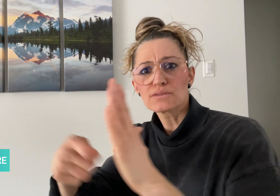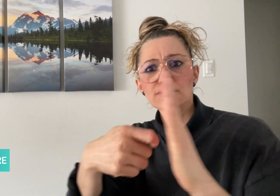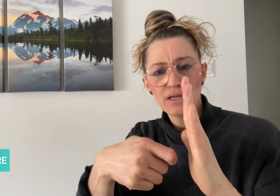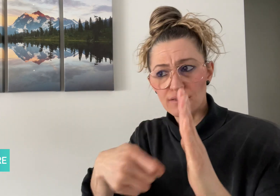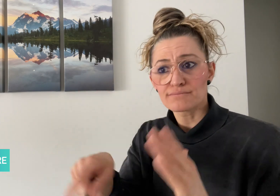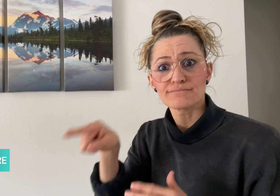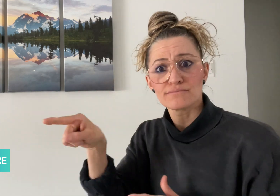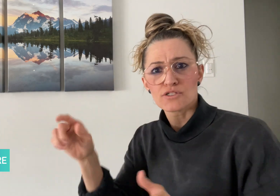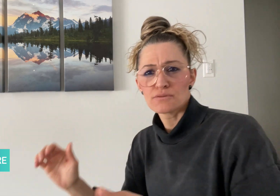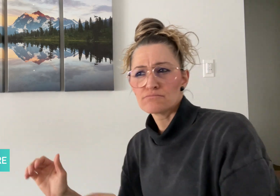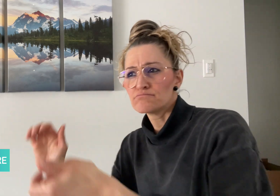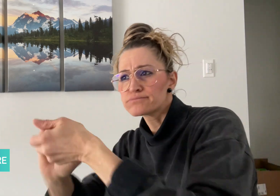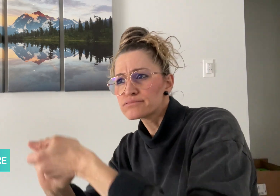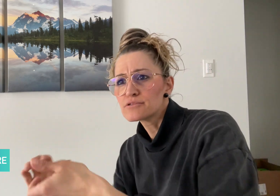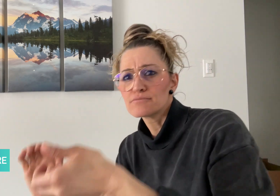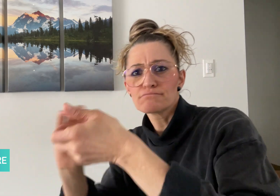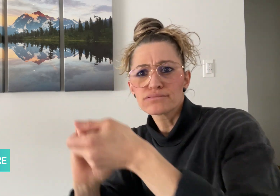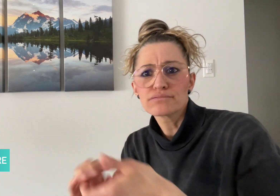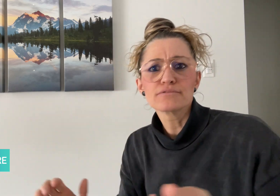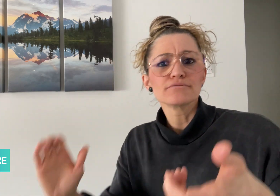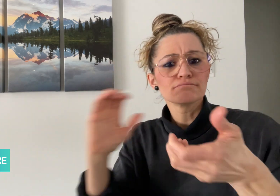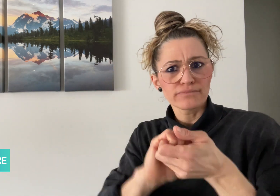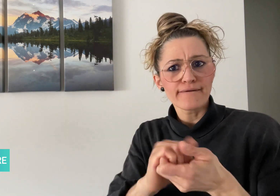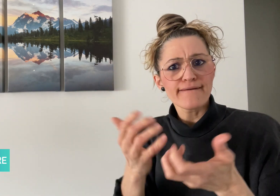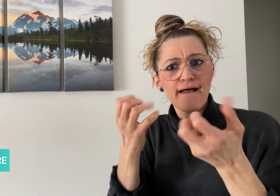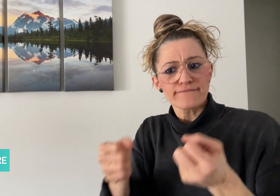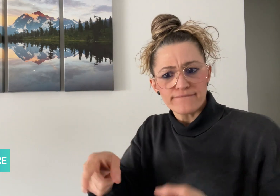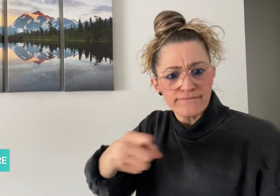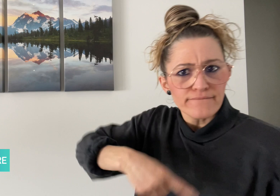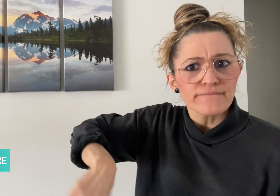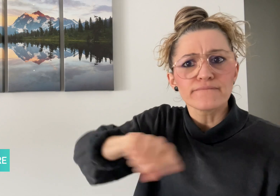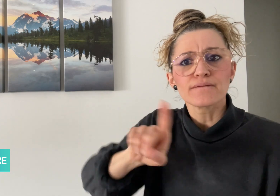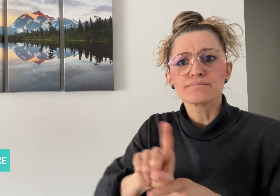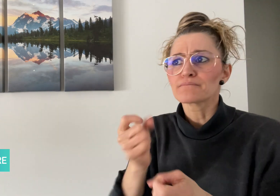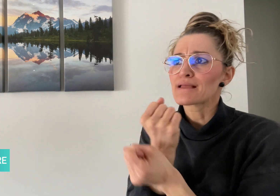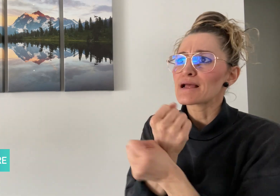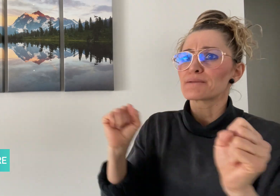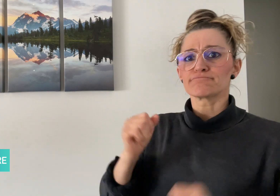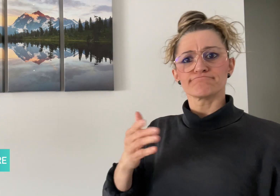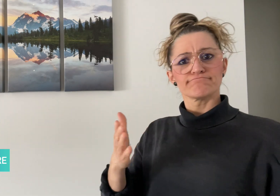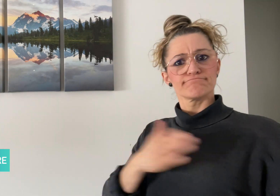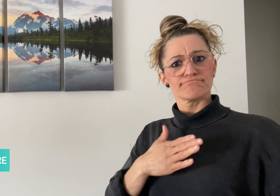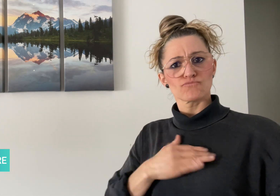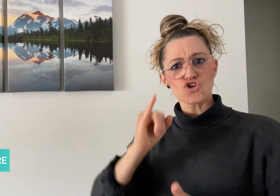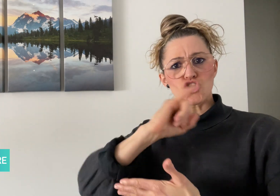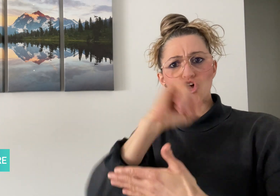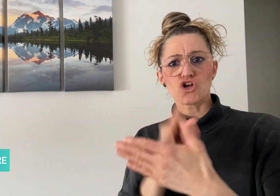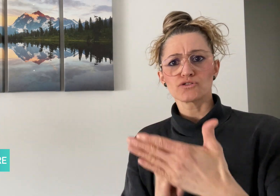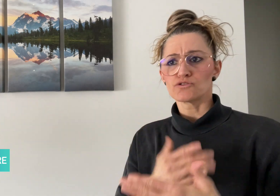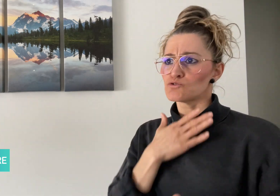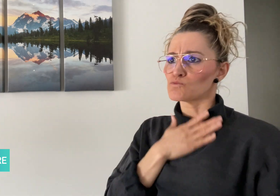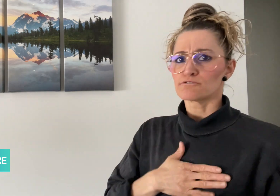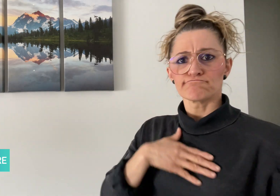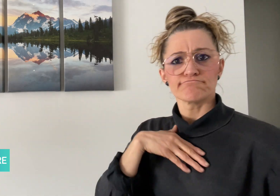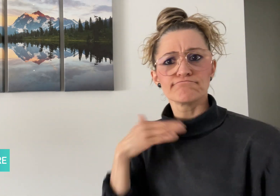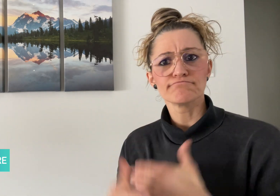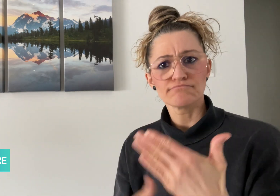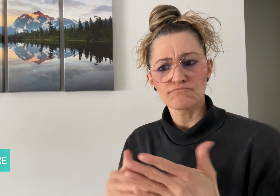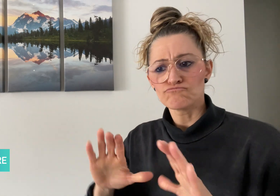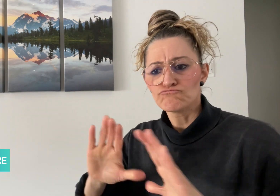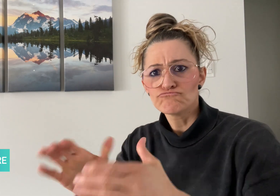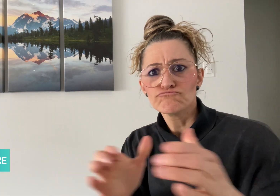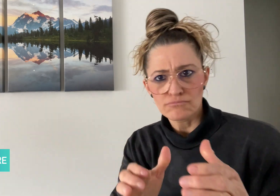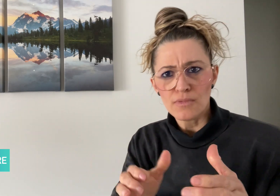and companies to help produce, present, or tour their work.